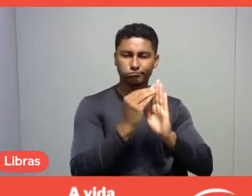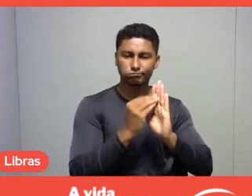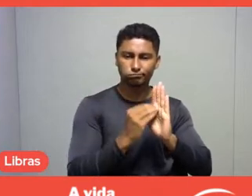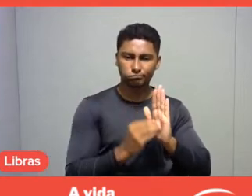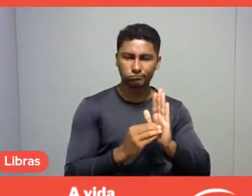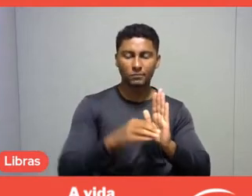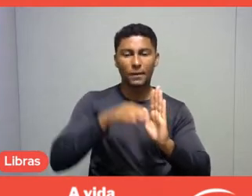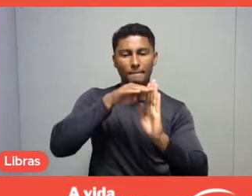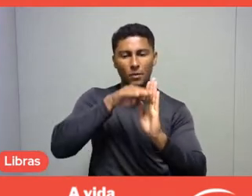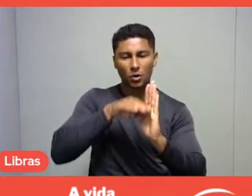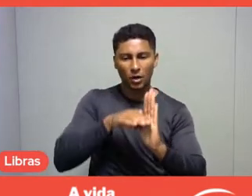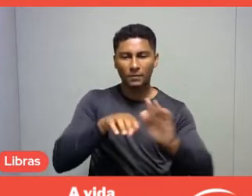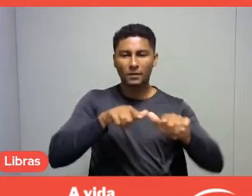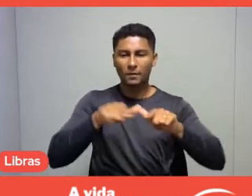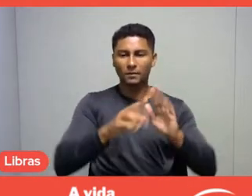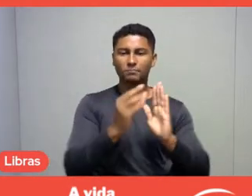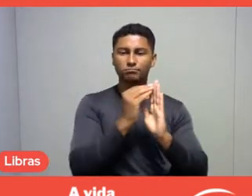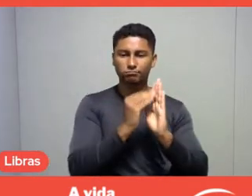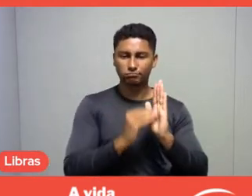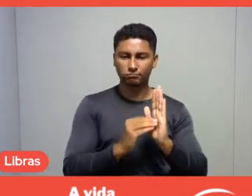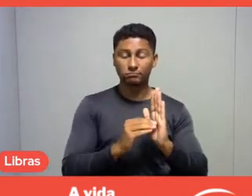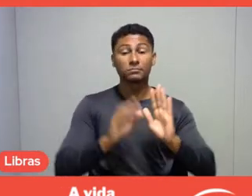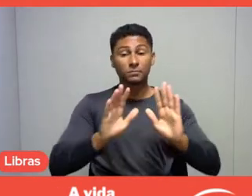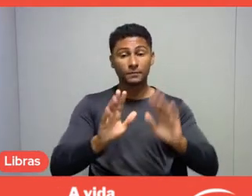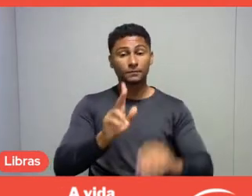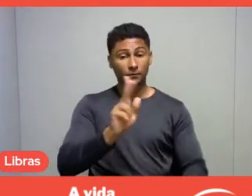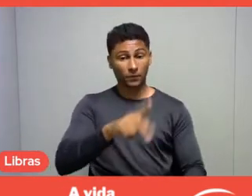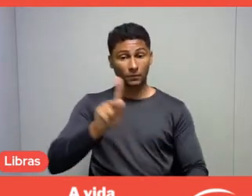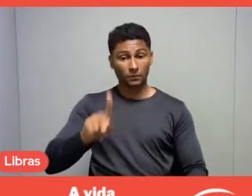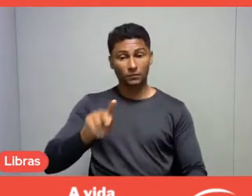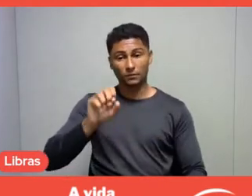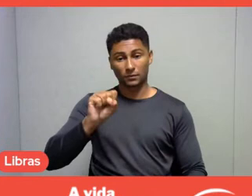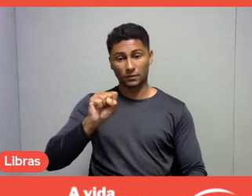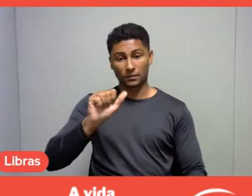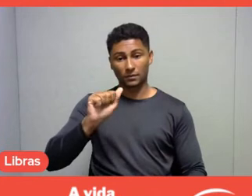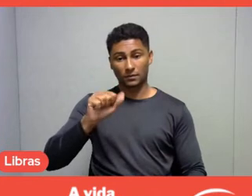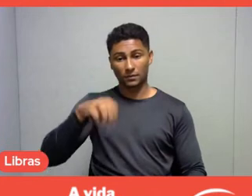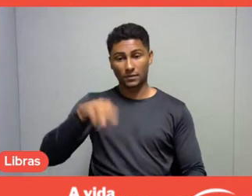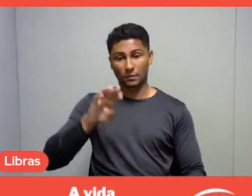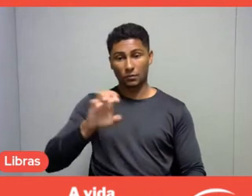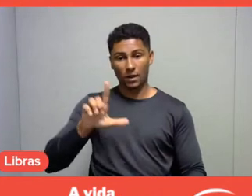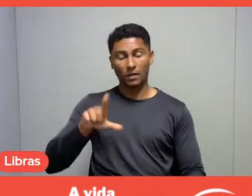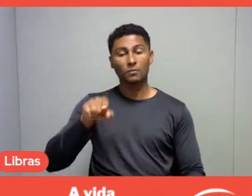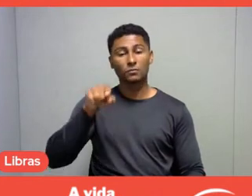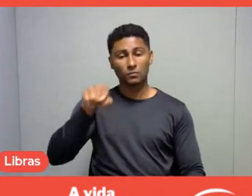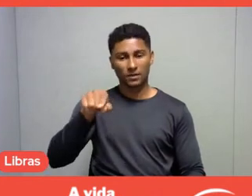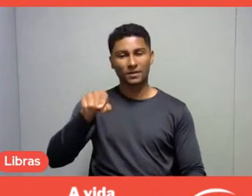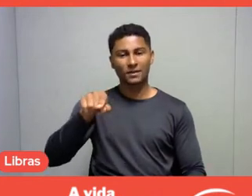But anyway, Professor Samuel works in the Goiás Regional Department